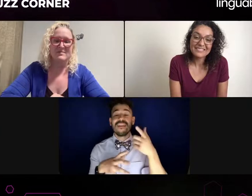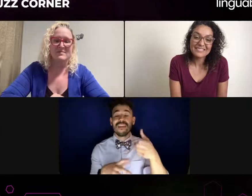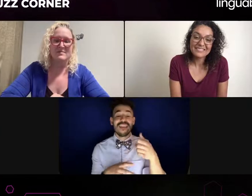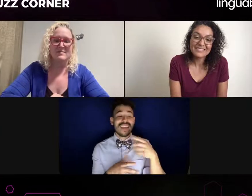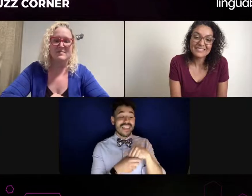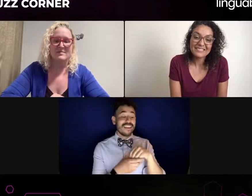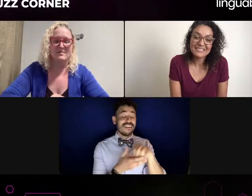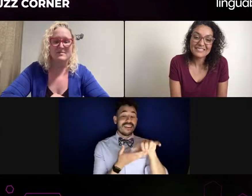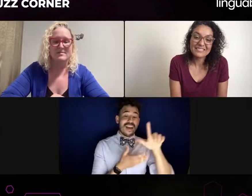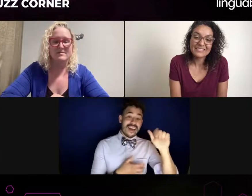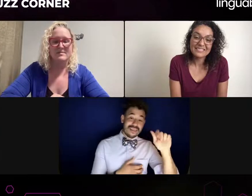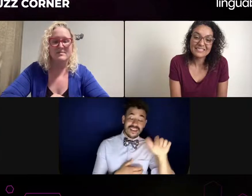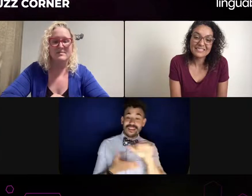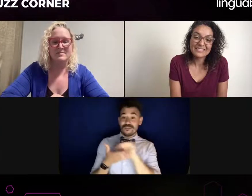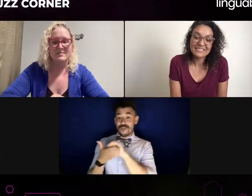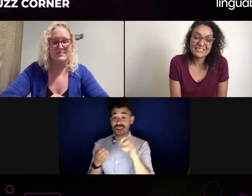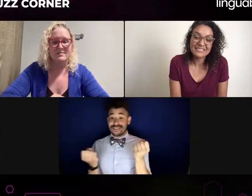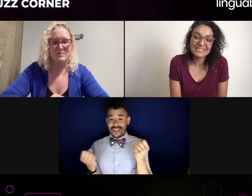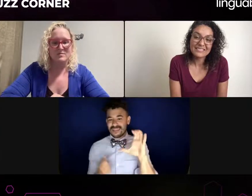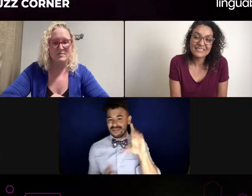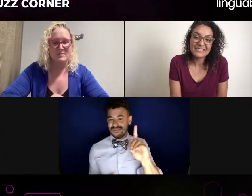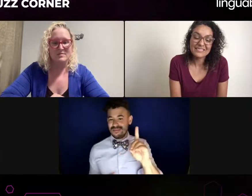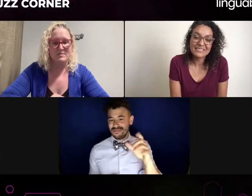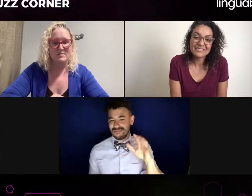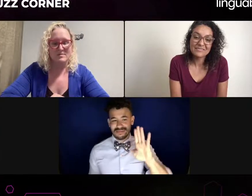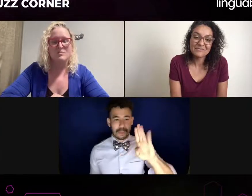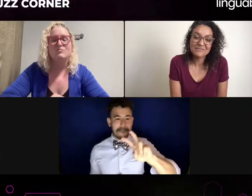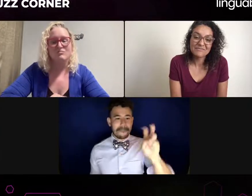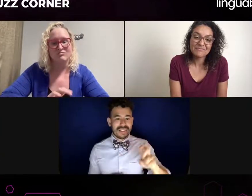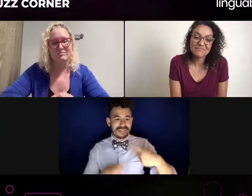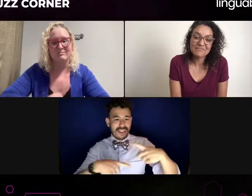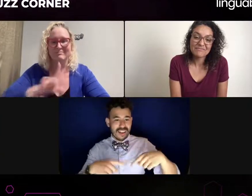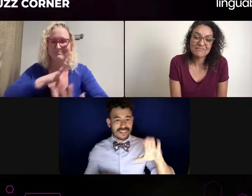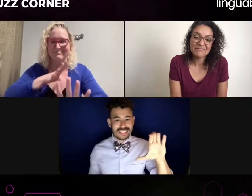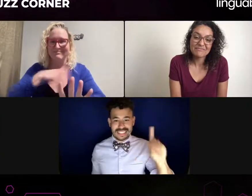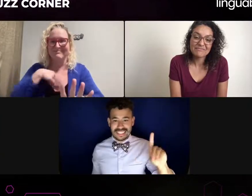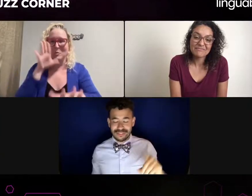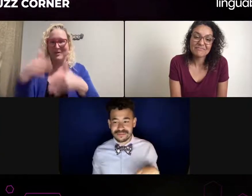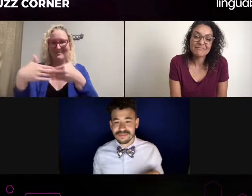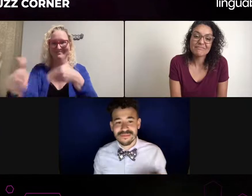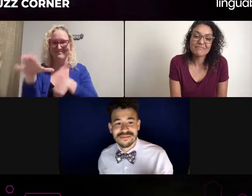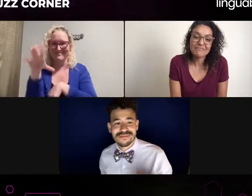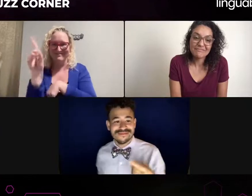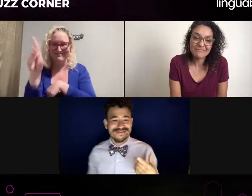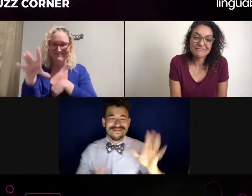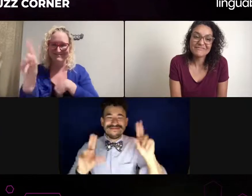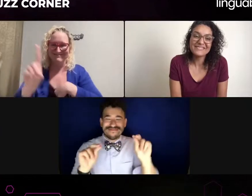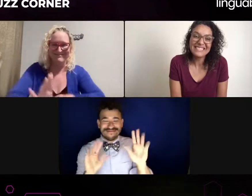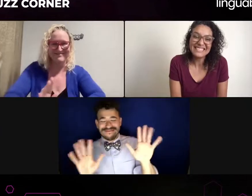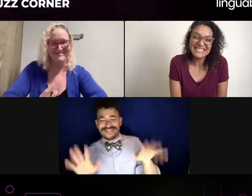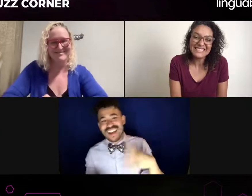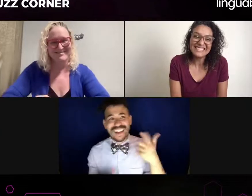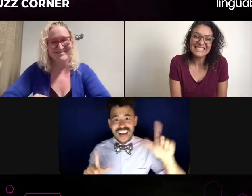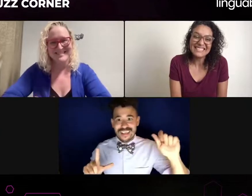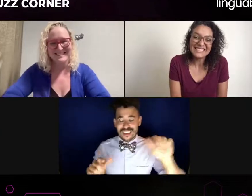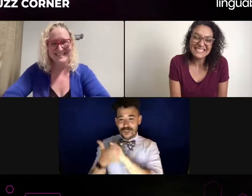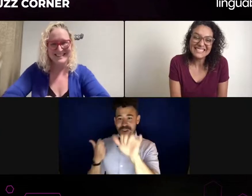Your daily preference? What would you change to make it an ideal world? It's a serious question.